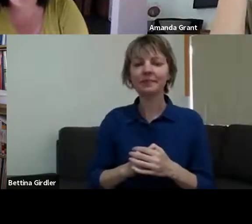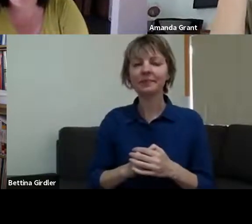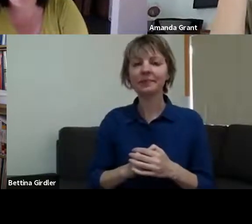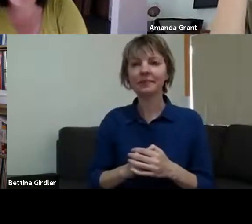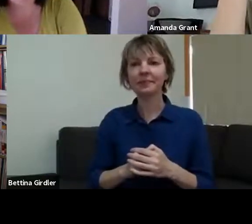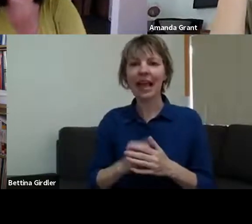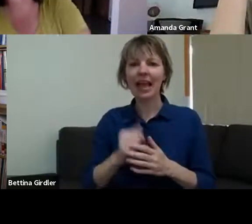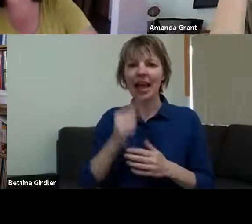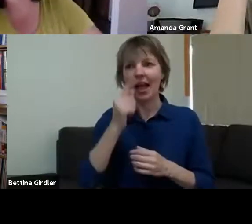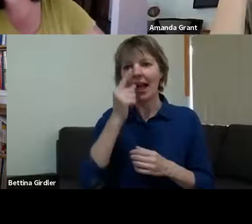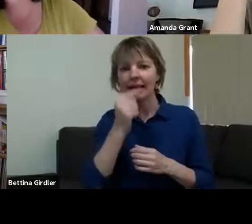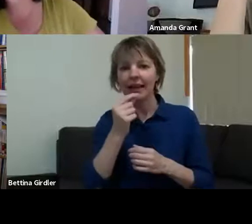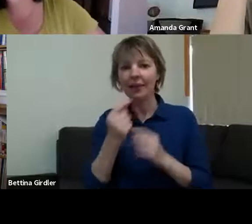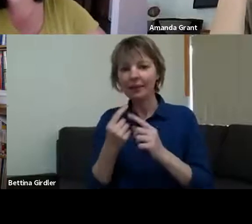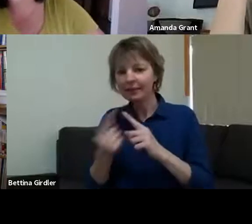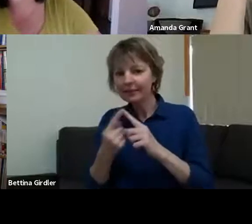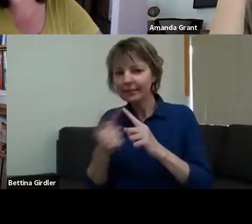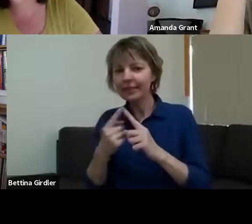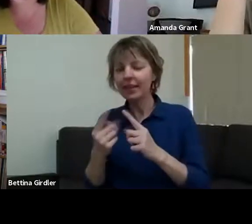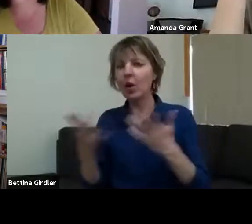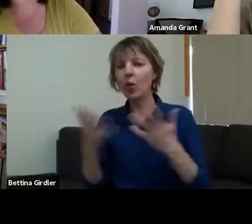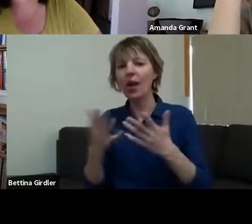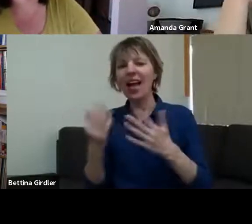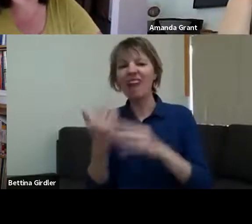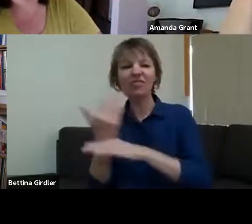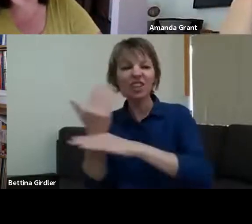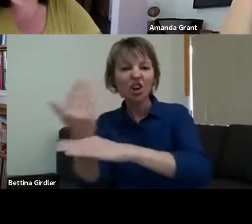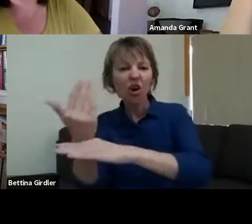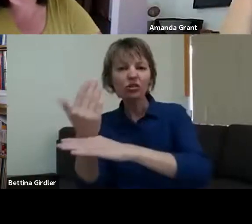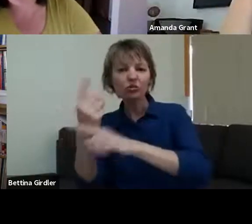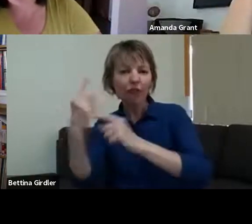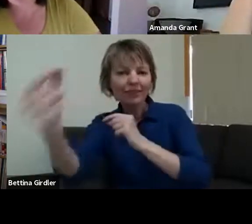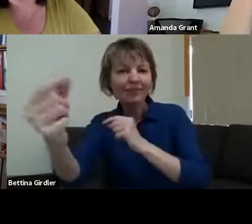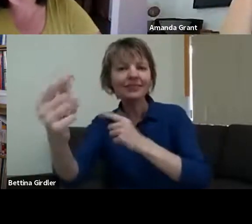yachts travel, and you often see them on the news. So, it's an